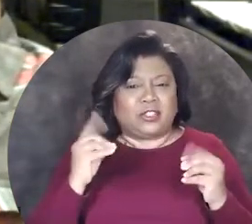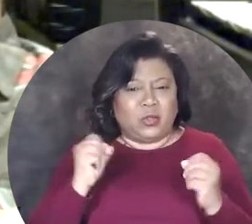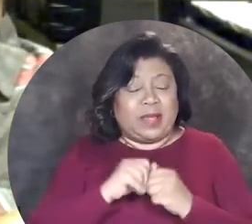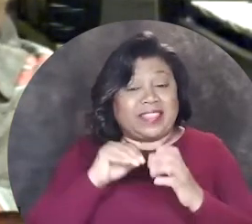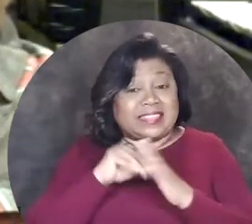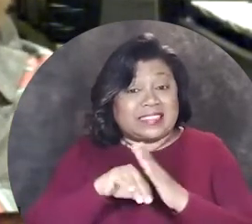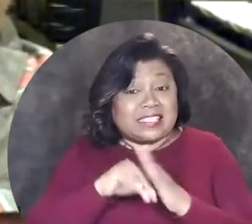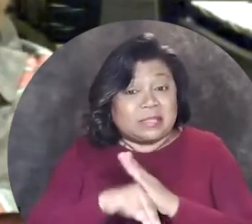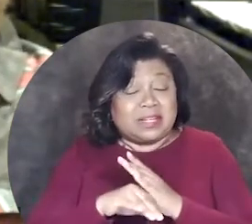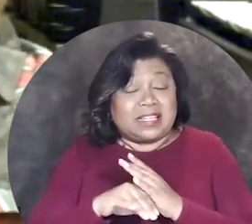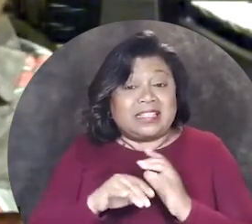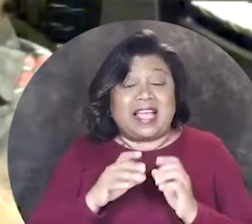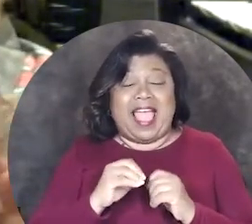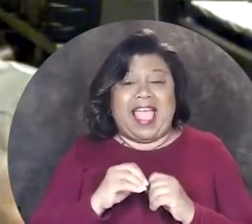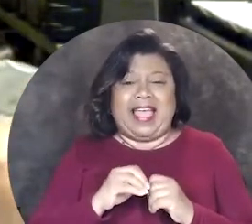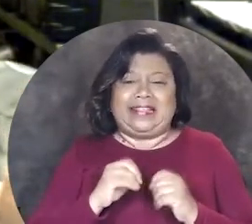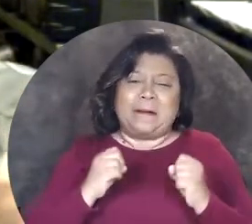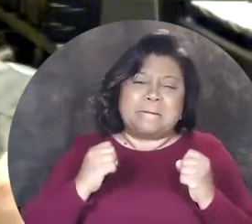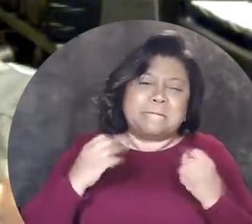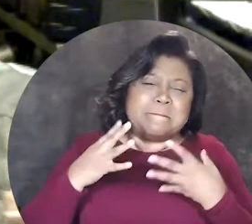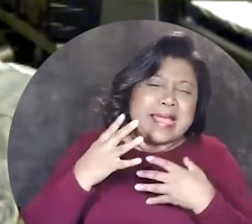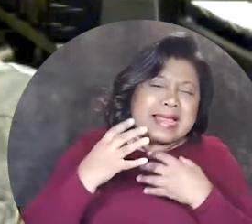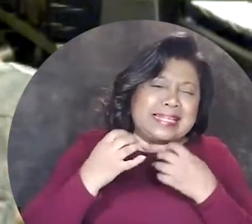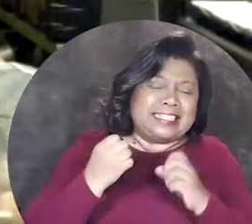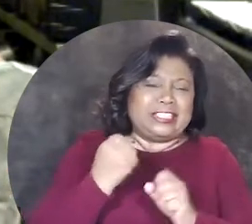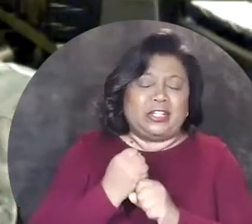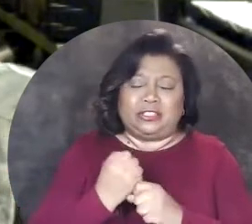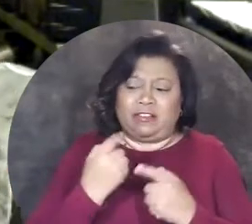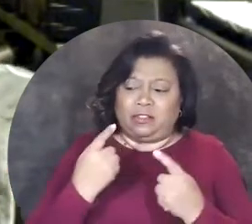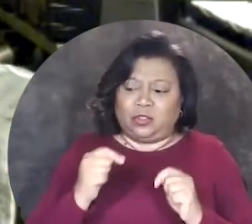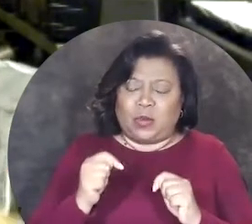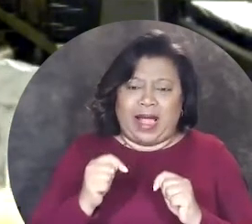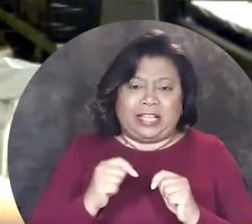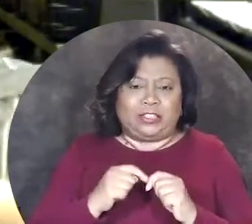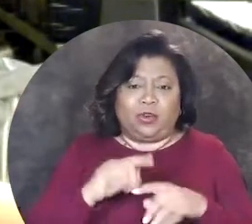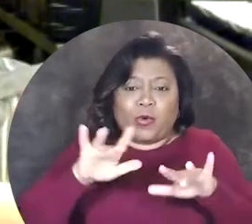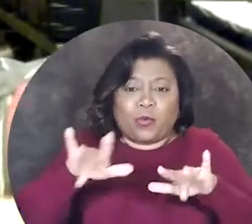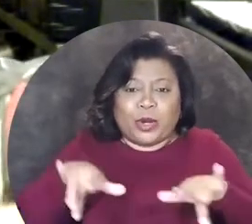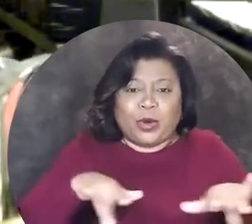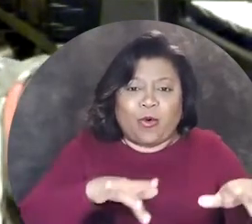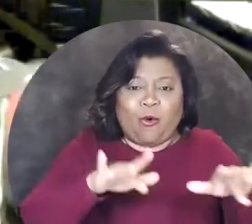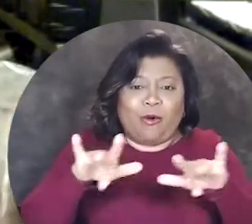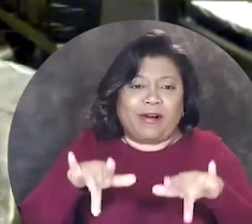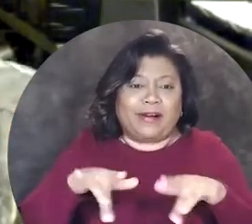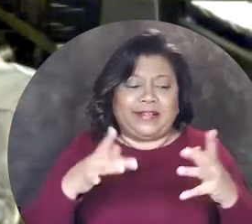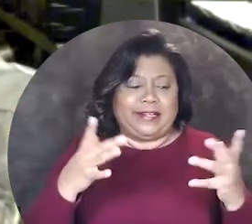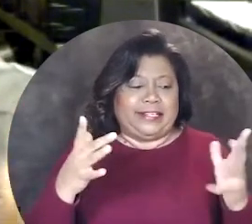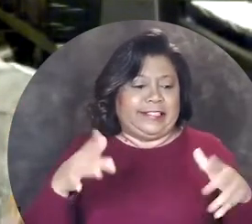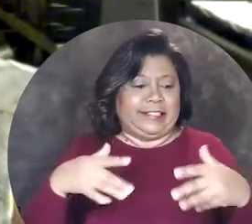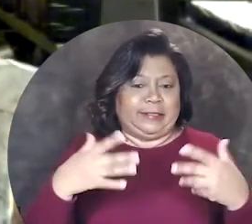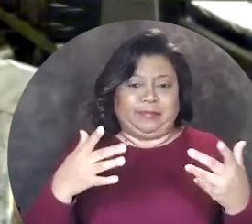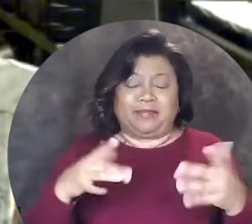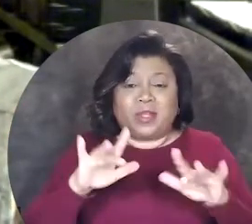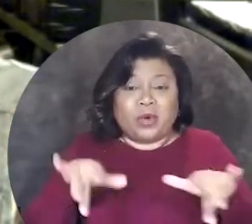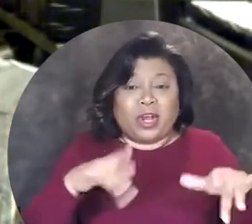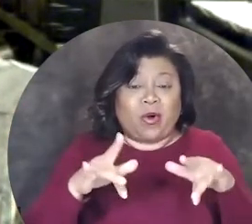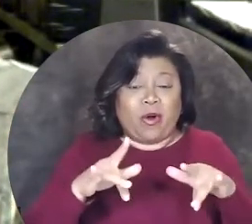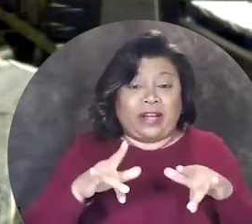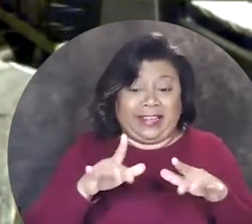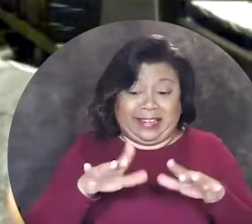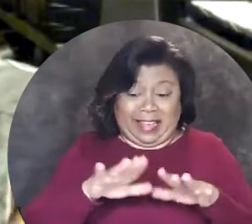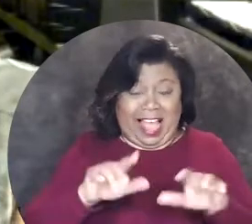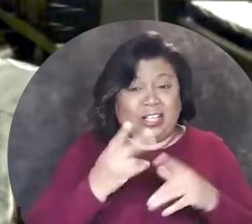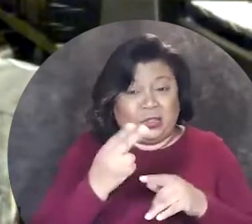and after decades of trying to record, you know, in the field